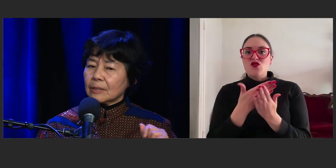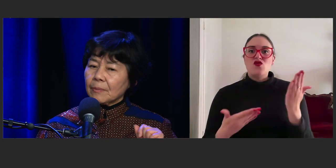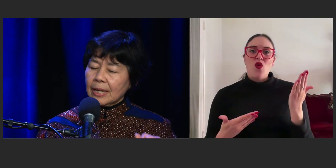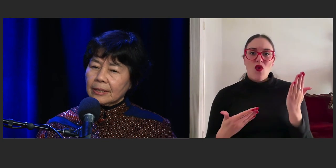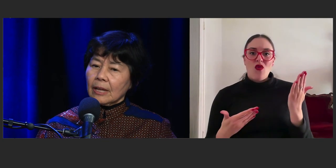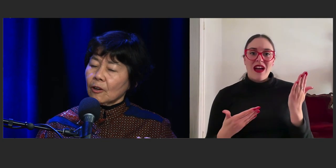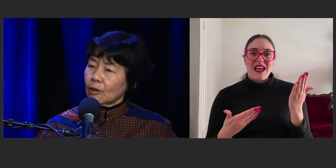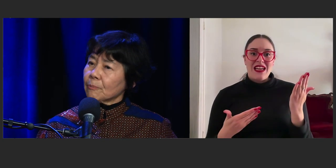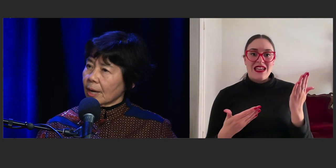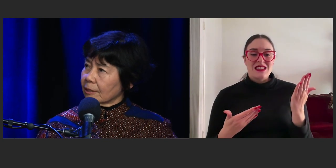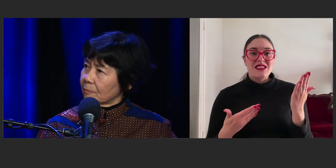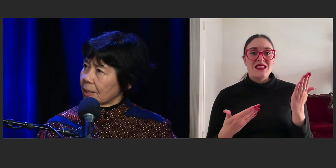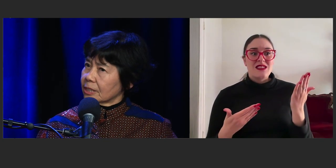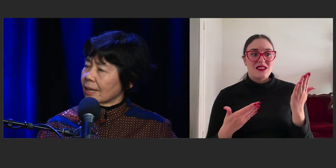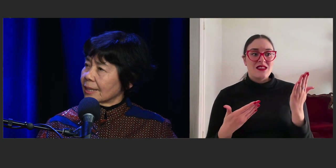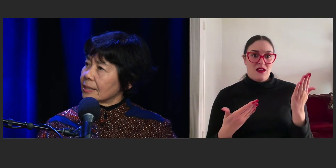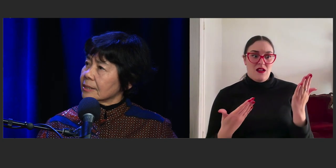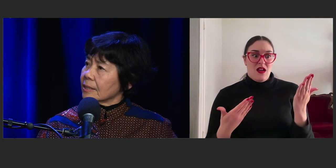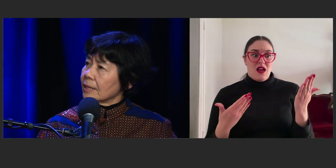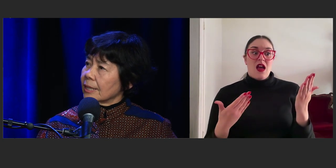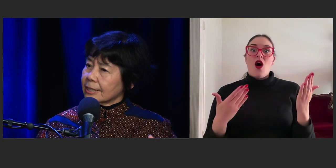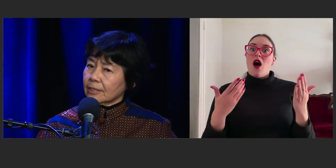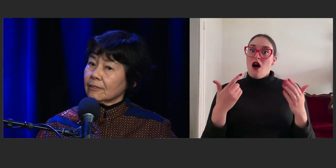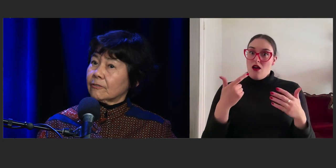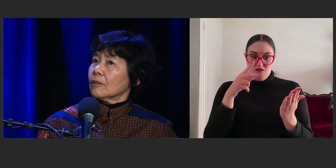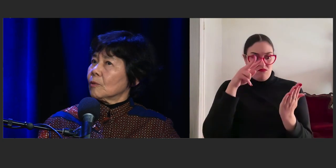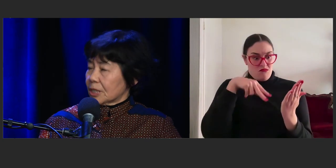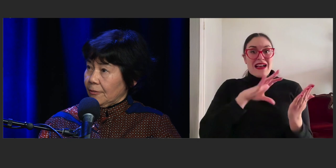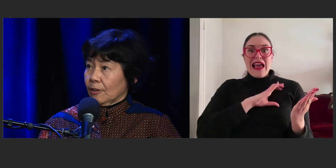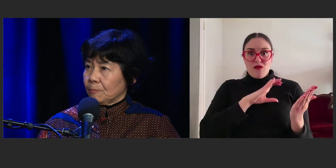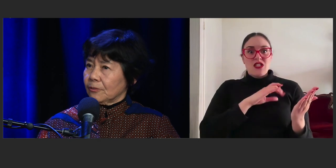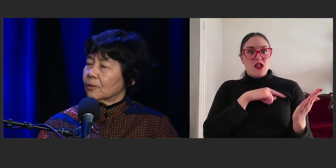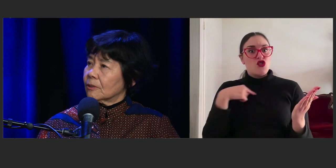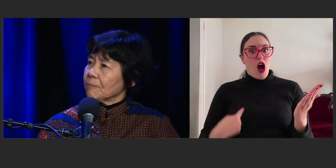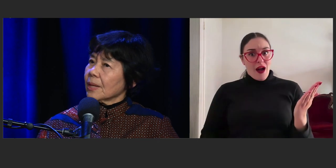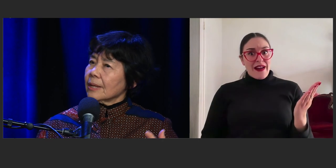It made her proud of being Chinese, instead of what she felt before.